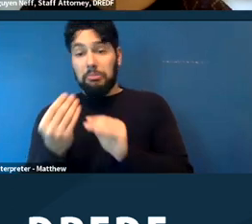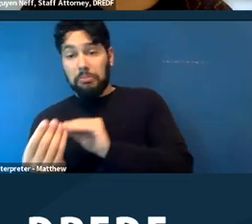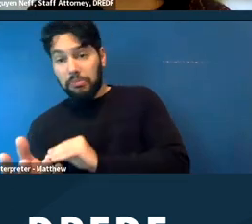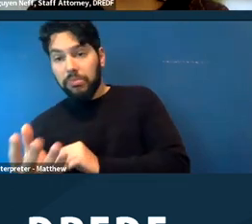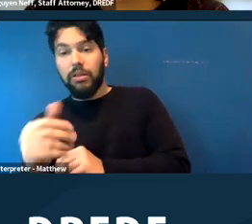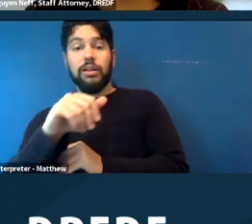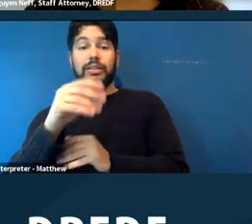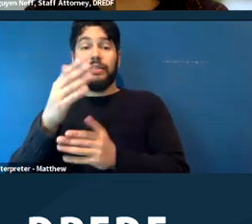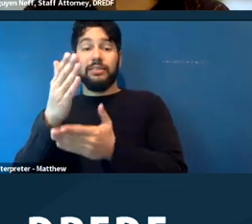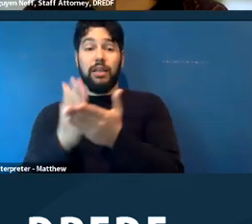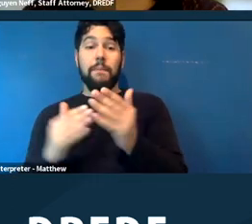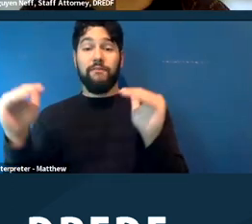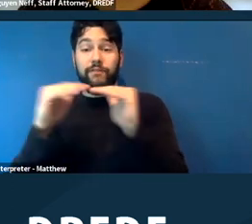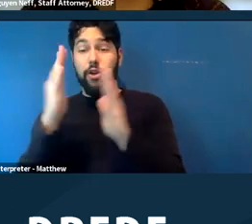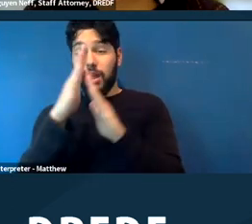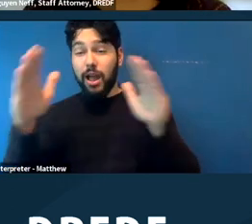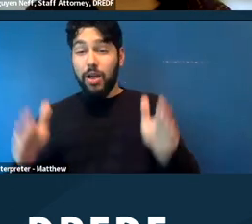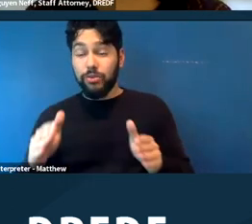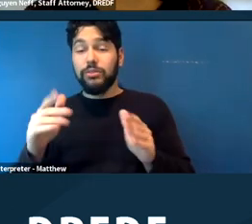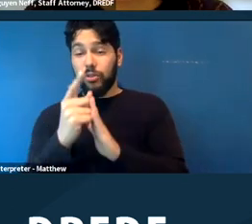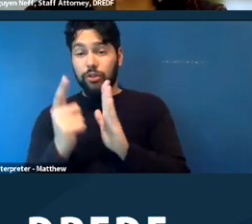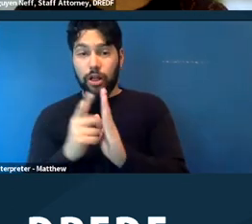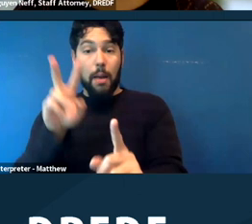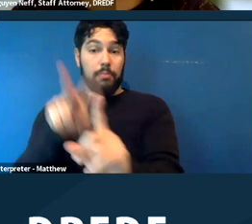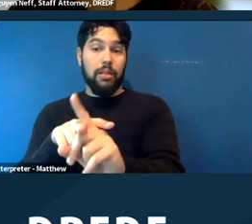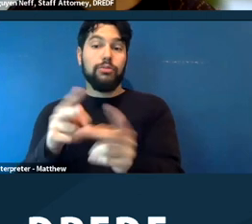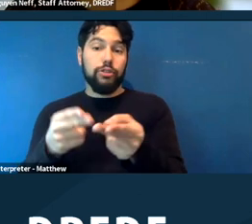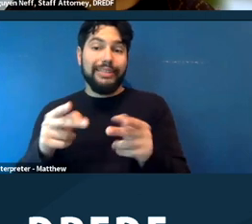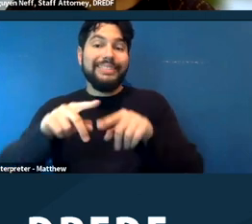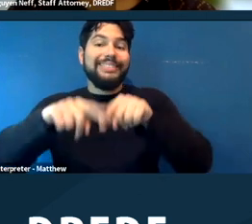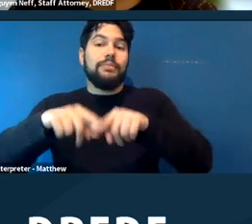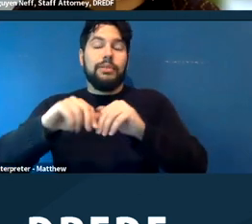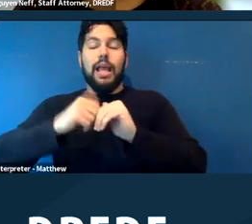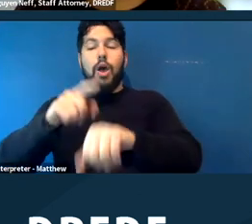might also apply to shelters. Sometimes it depends on how long a person can stay at the shelter,